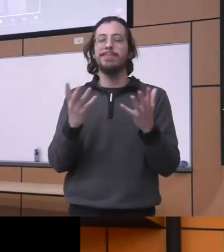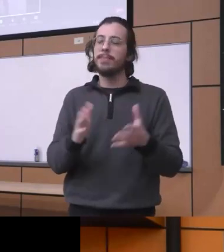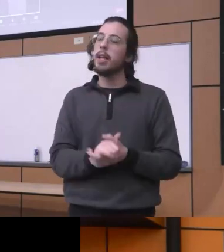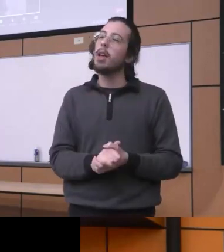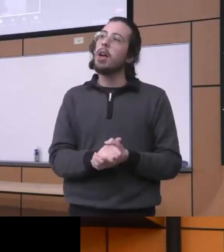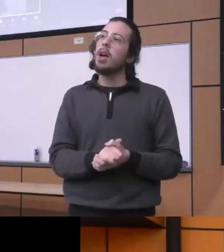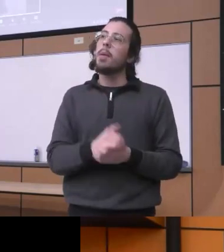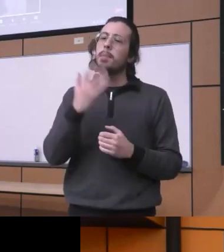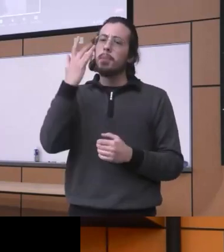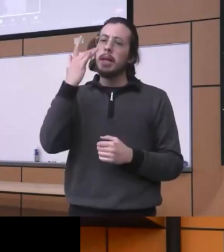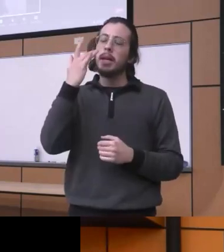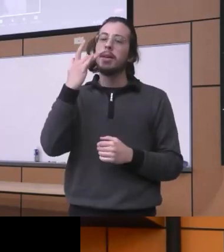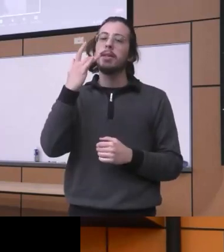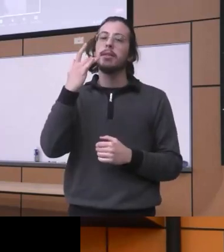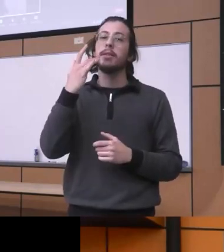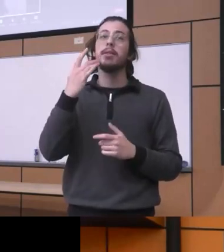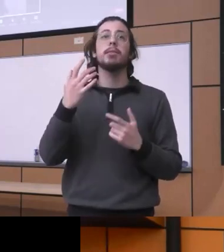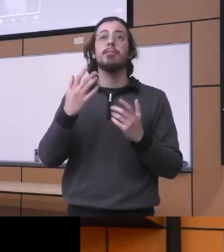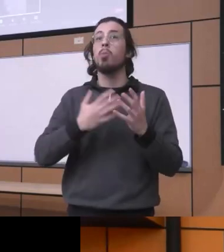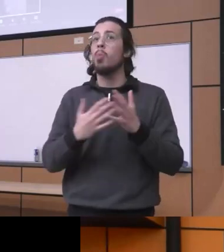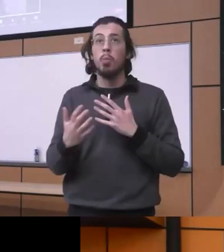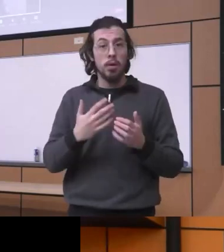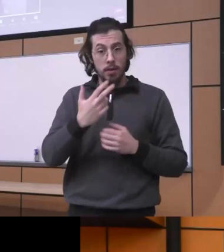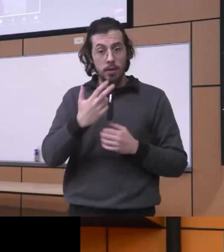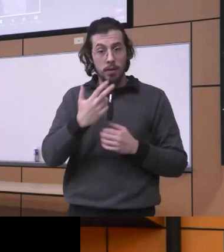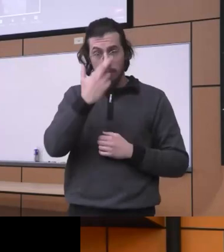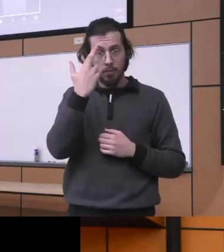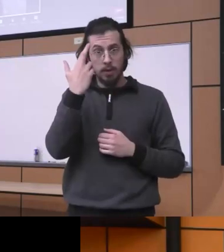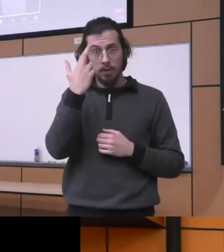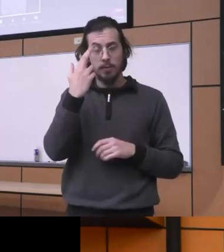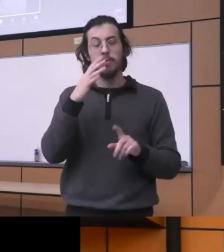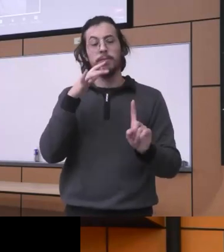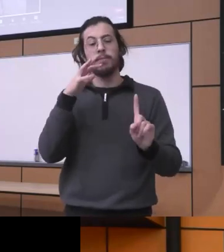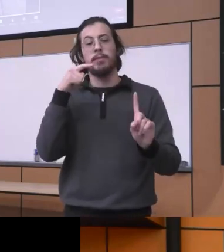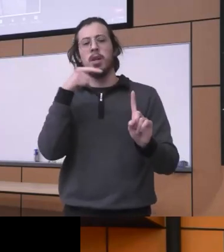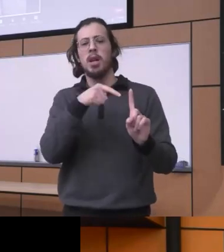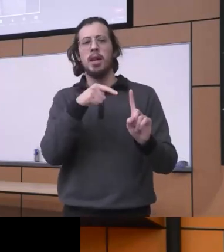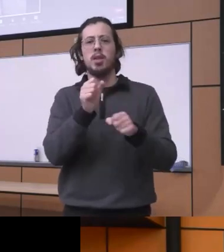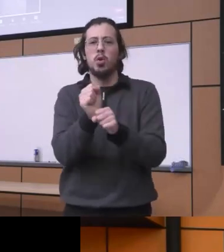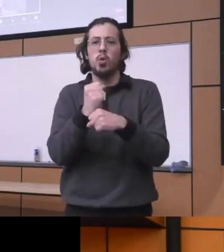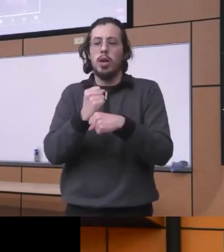again it's done really for whatever reason it's a creating advantages for certain population as I